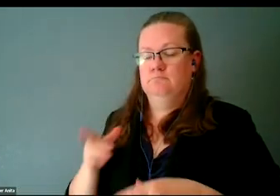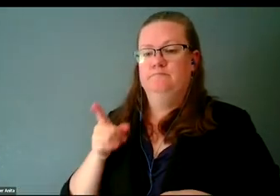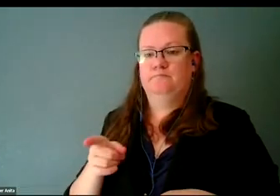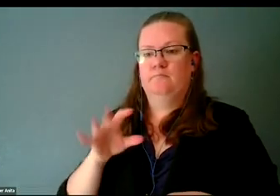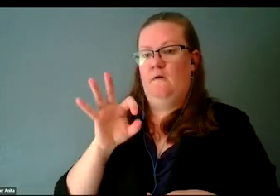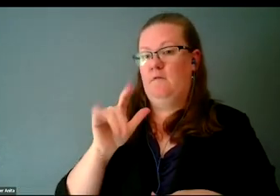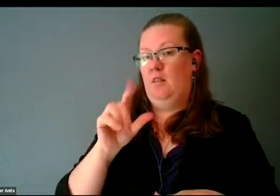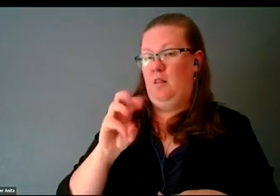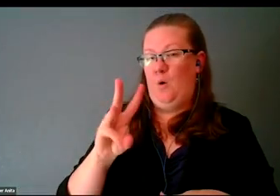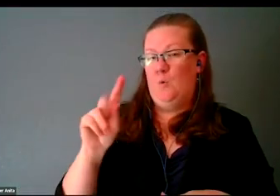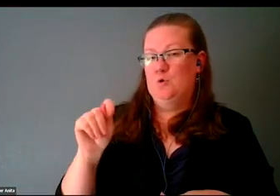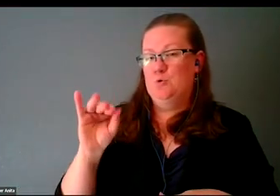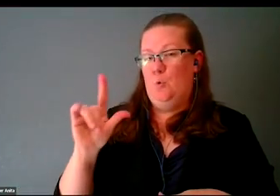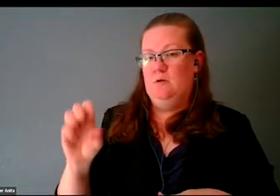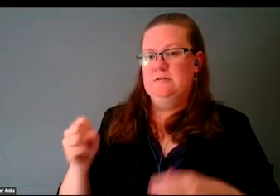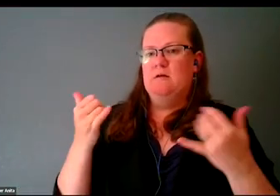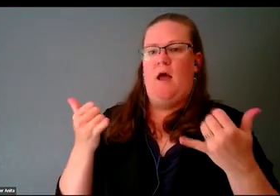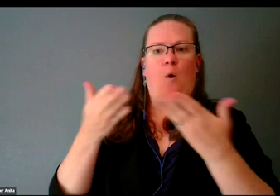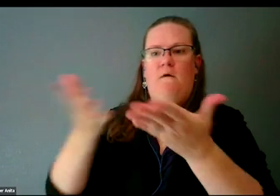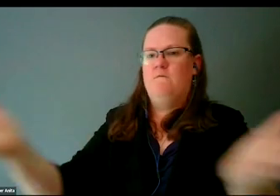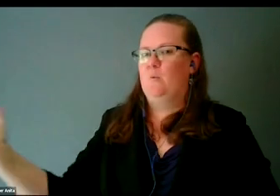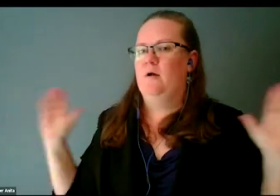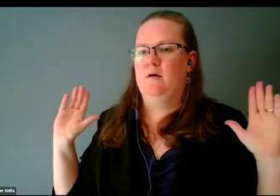He is not hired by Pro Tools. None of the folks that were working